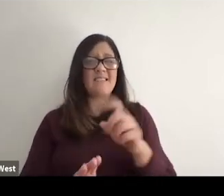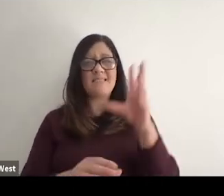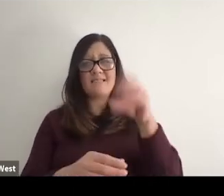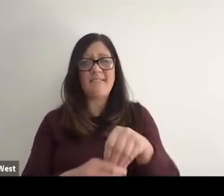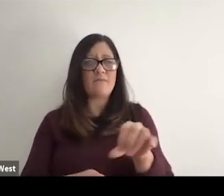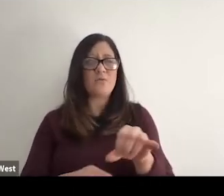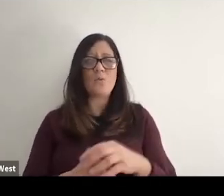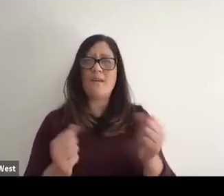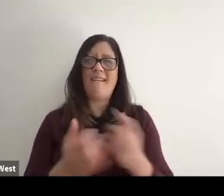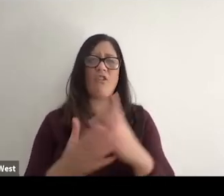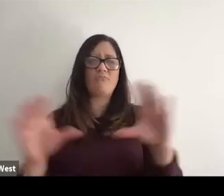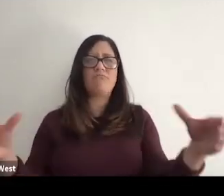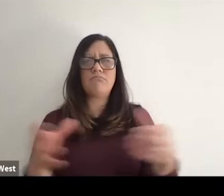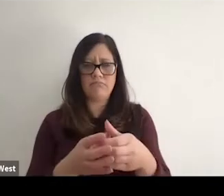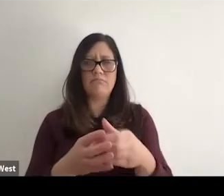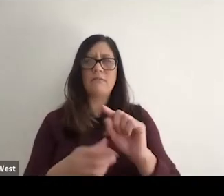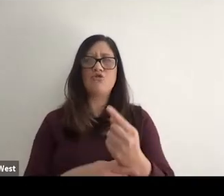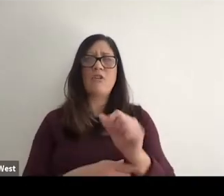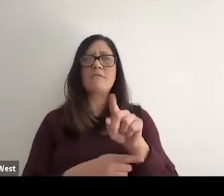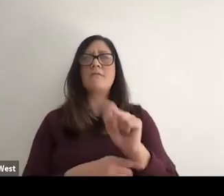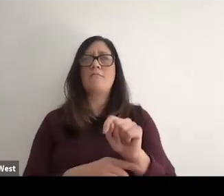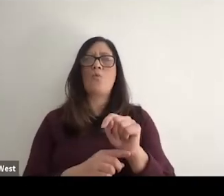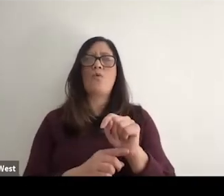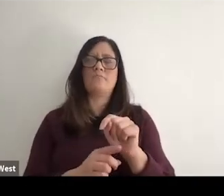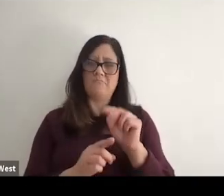I mean it's all just coming together as sport an it's fantastic.